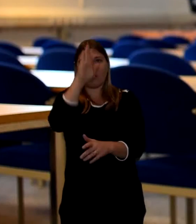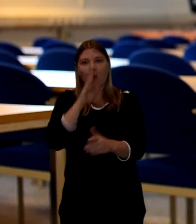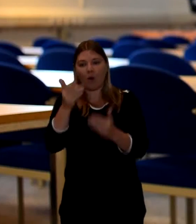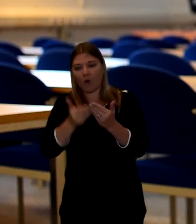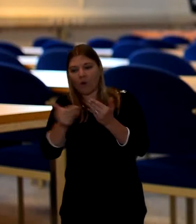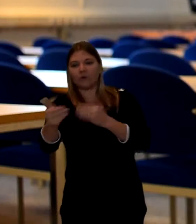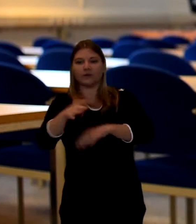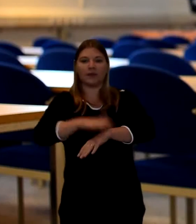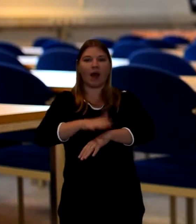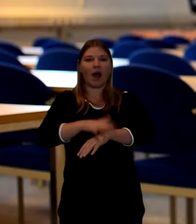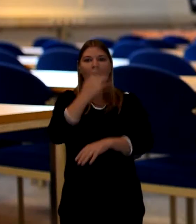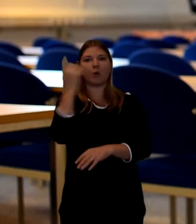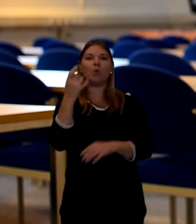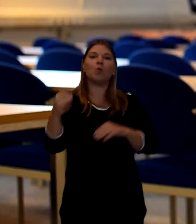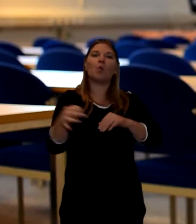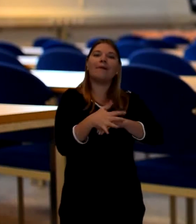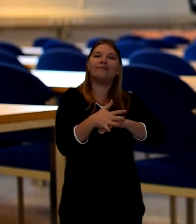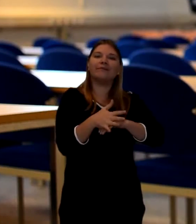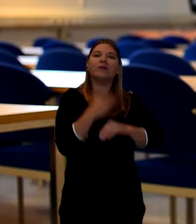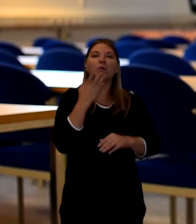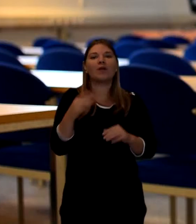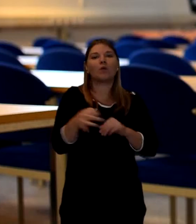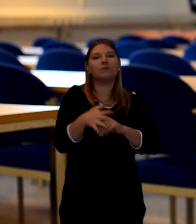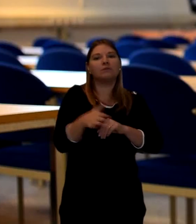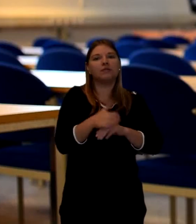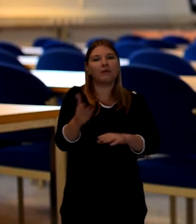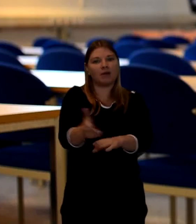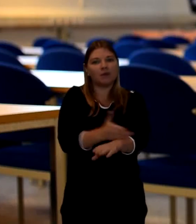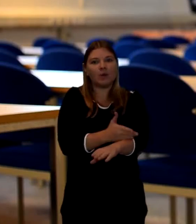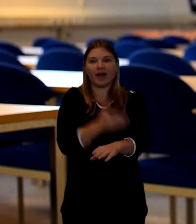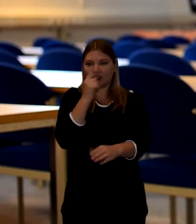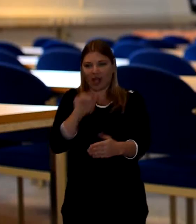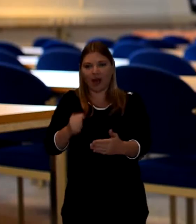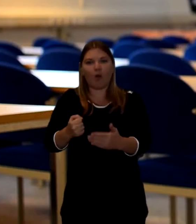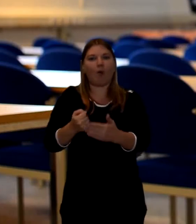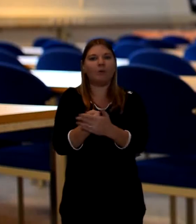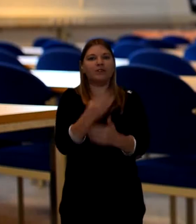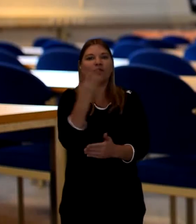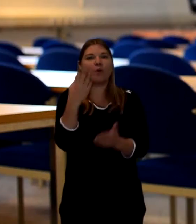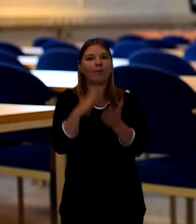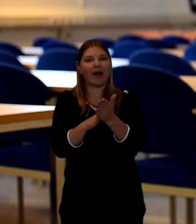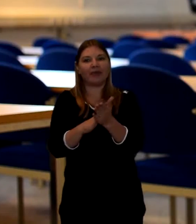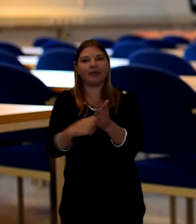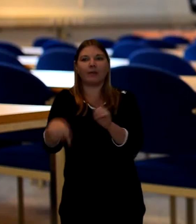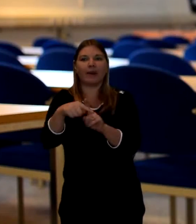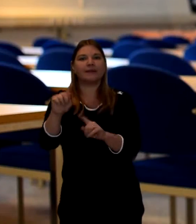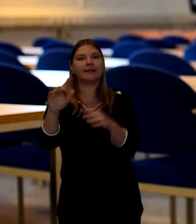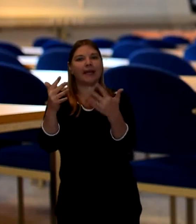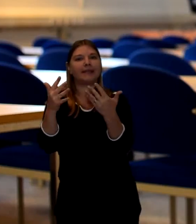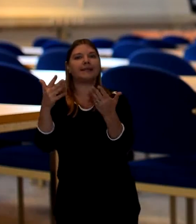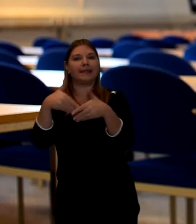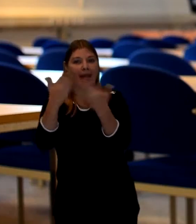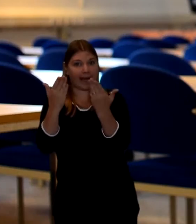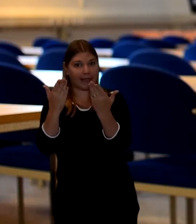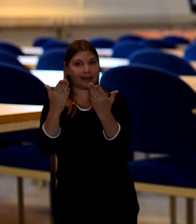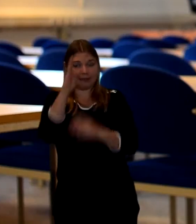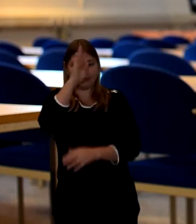If her husband has passed away then she's allowed four months and 10 days of mourning Which will mean she can stay indoors